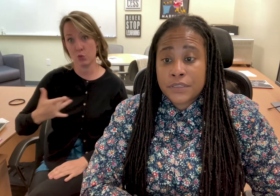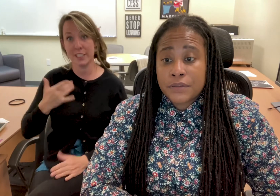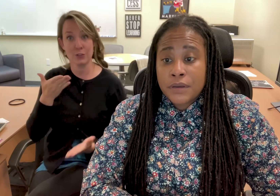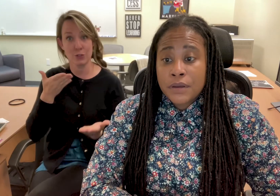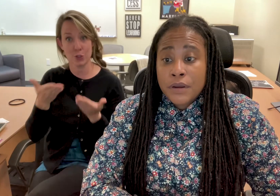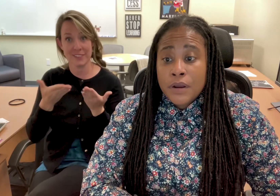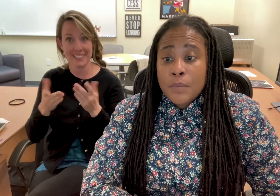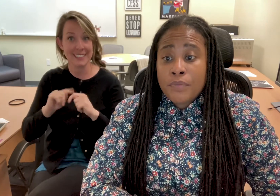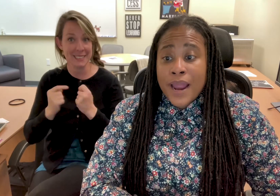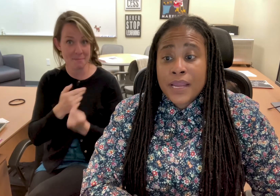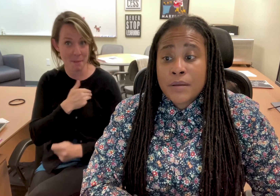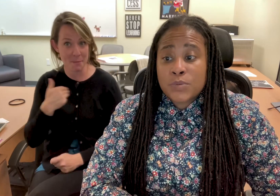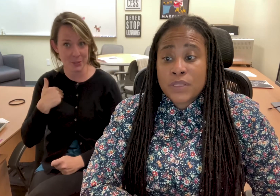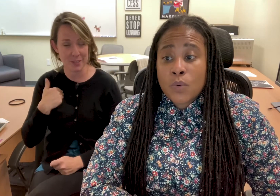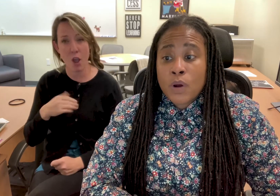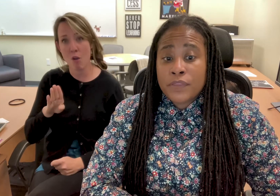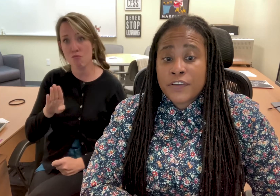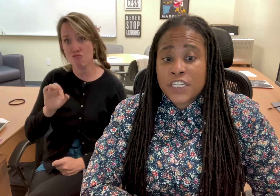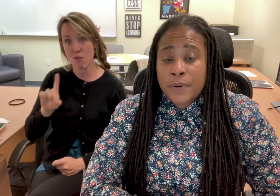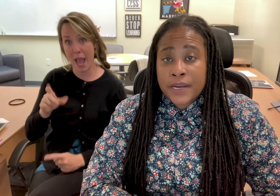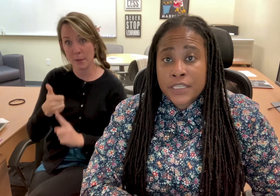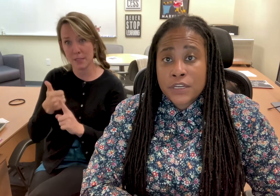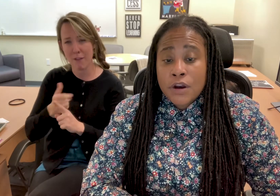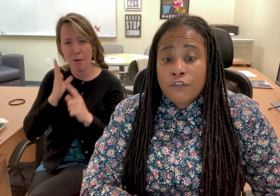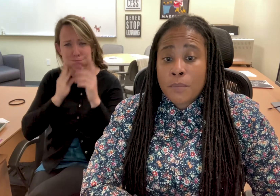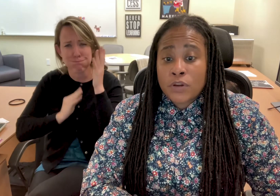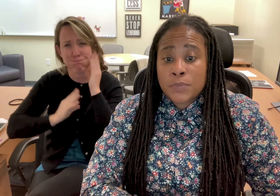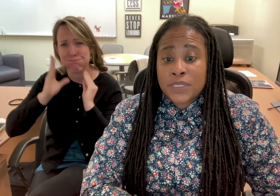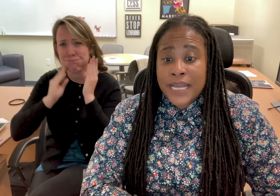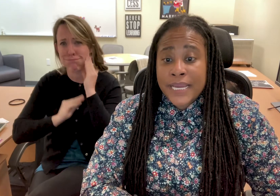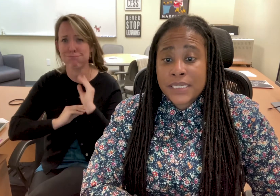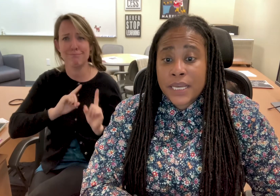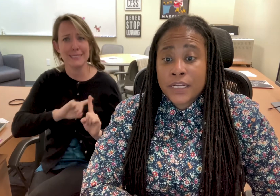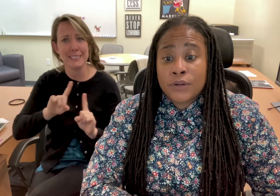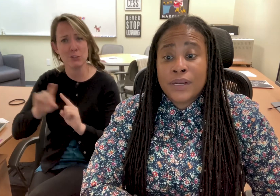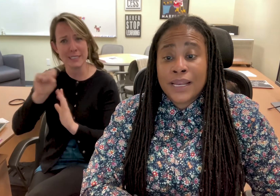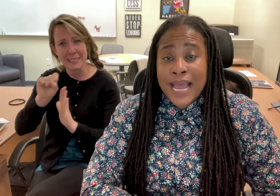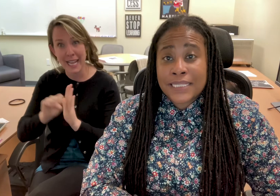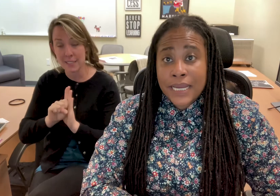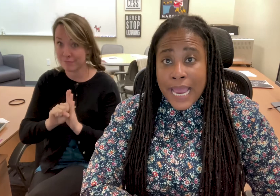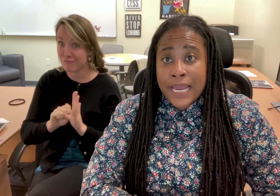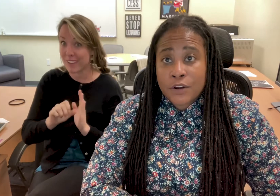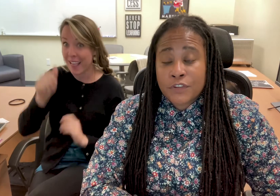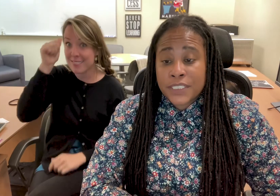Brad comes with a wealth of experience from multiple states including Alaska and overseas.